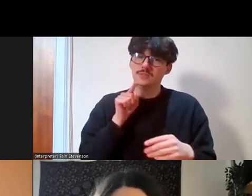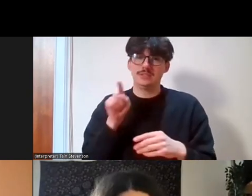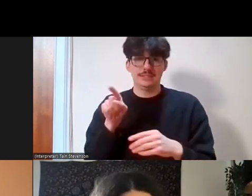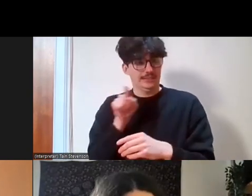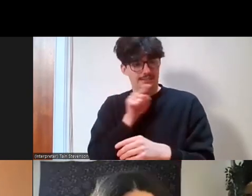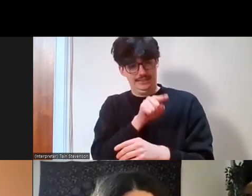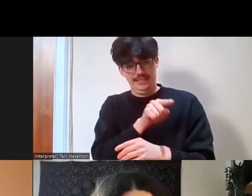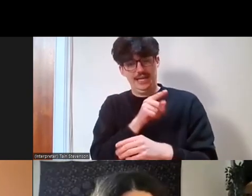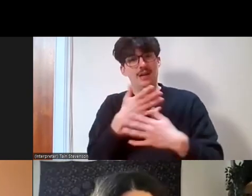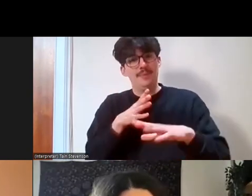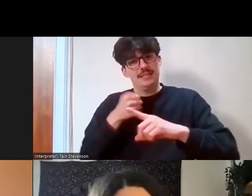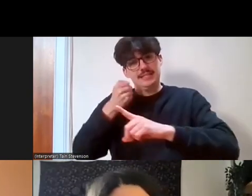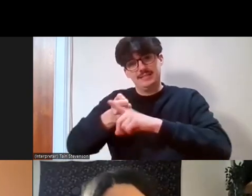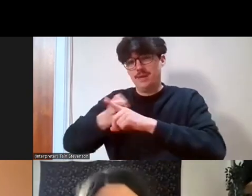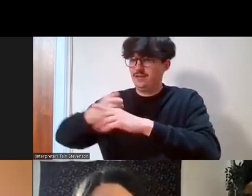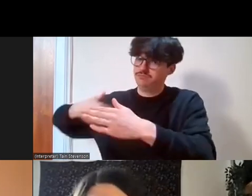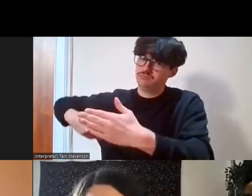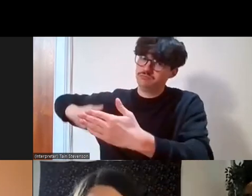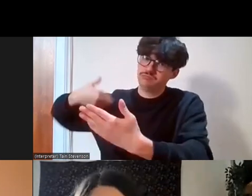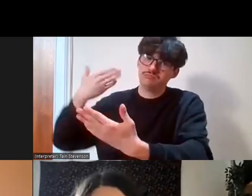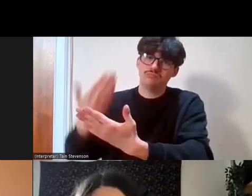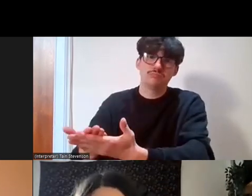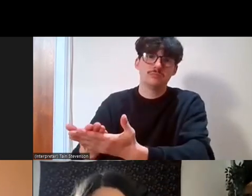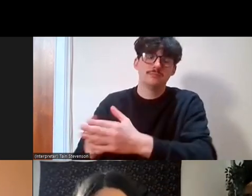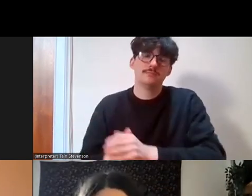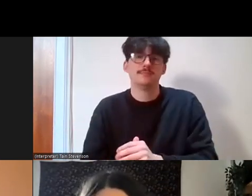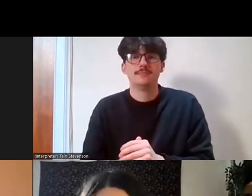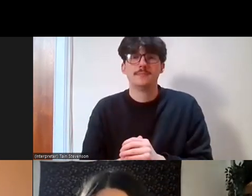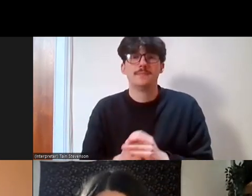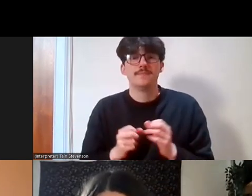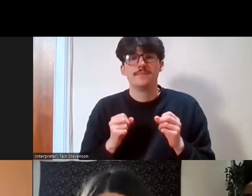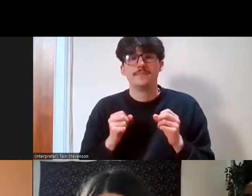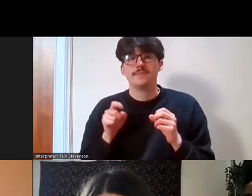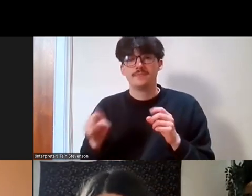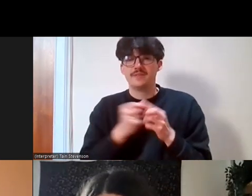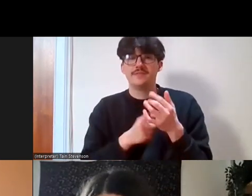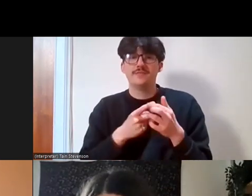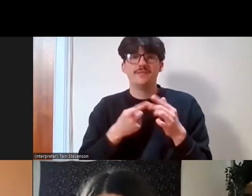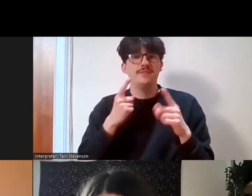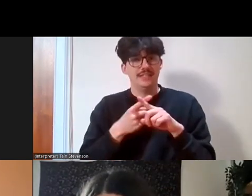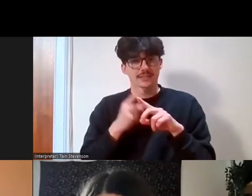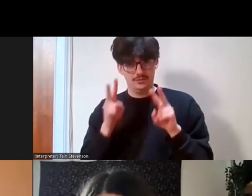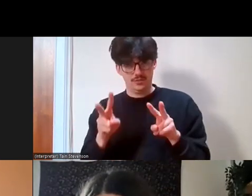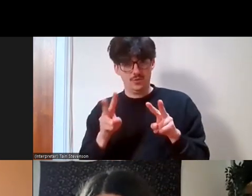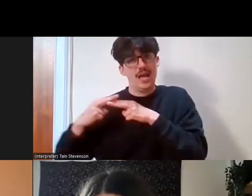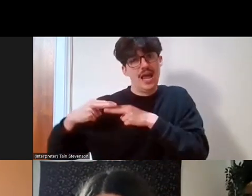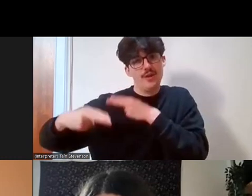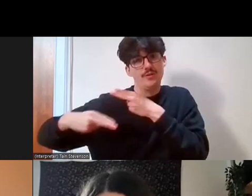over time. For the heritage sector, Phoenix started to see the true value of lived experience. Many